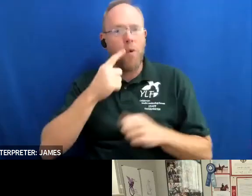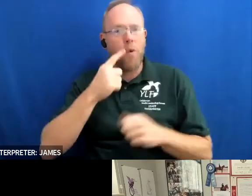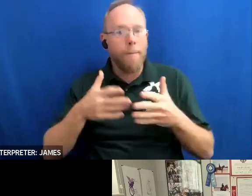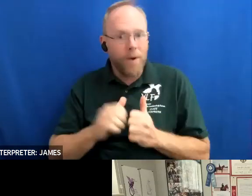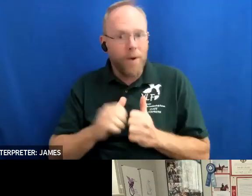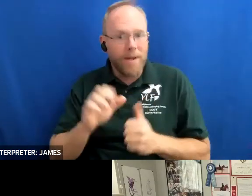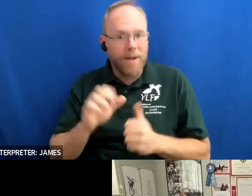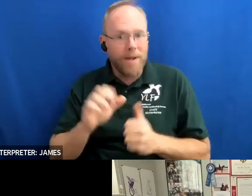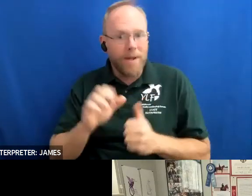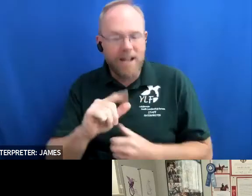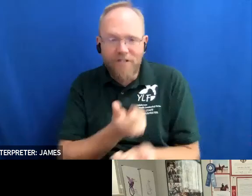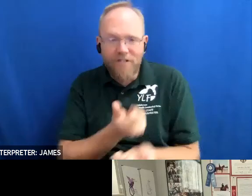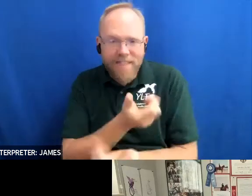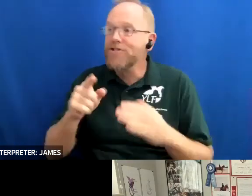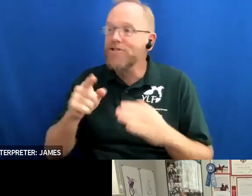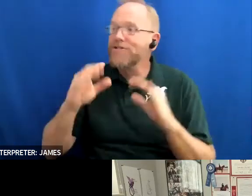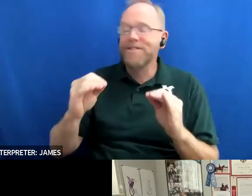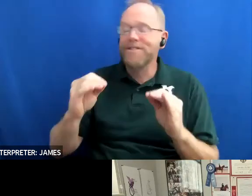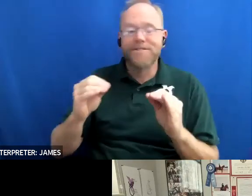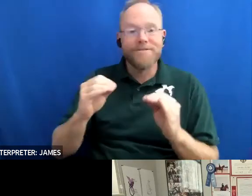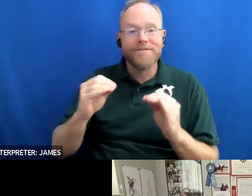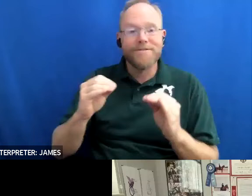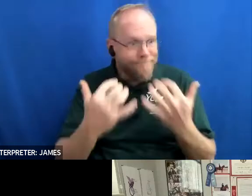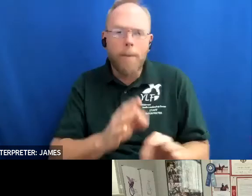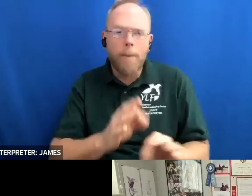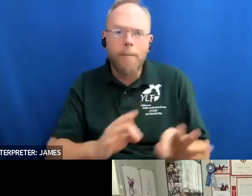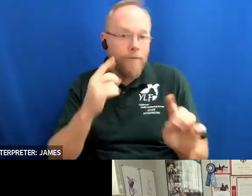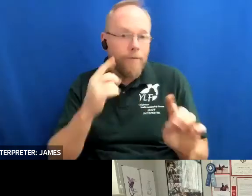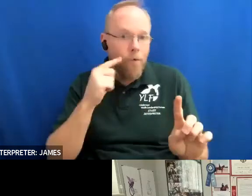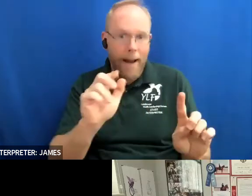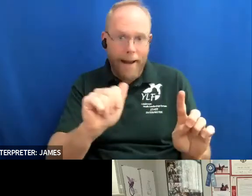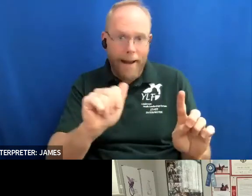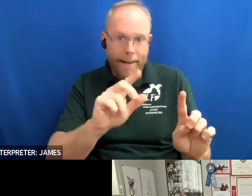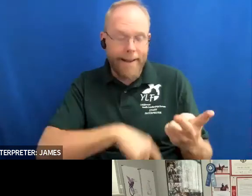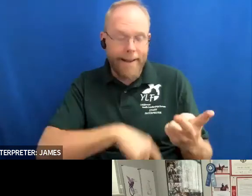audiences about the importance of the ada the capitol crawl and the disability rights movement